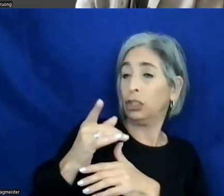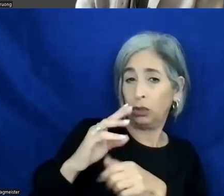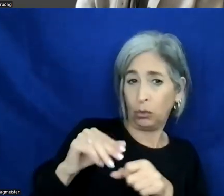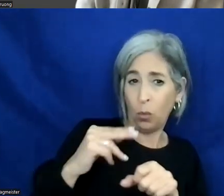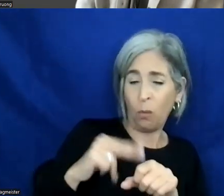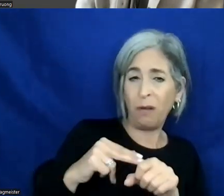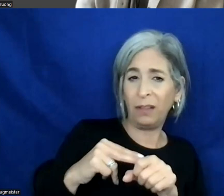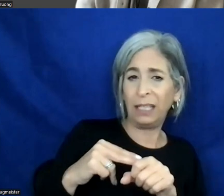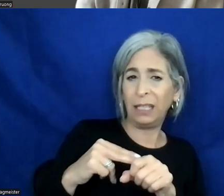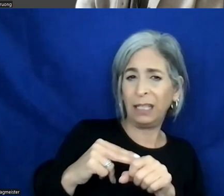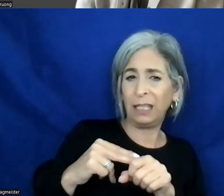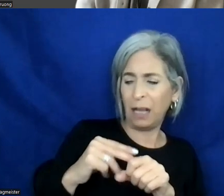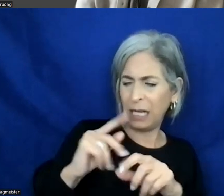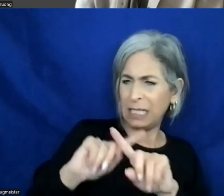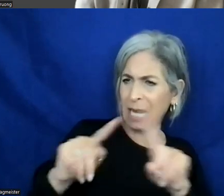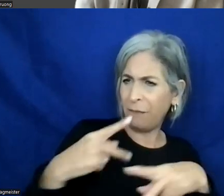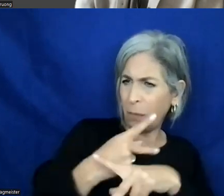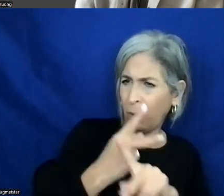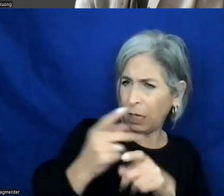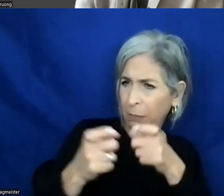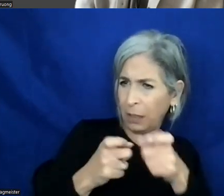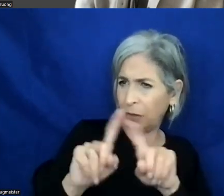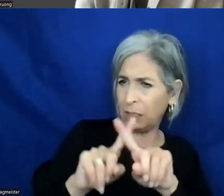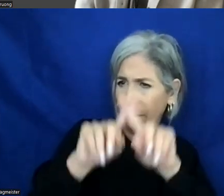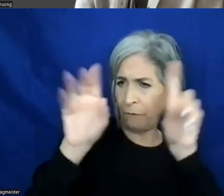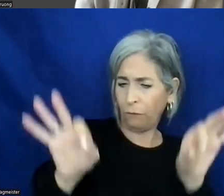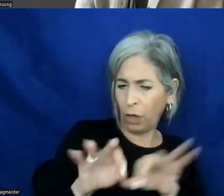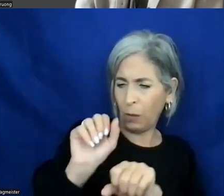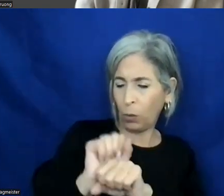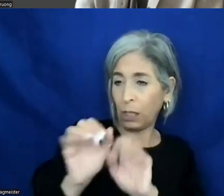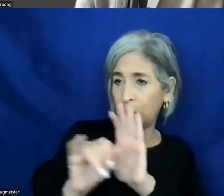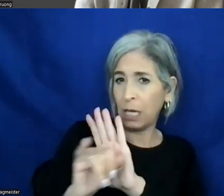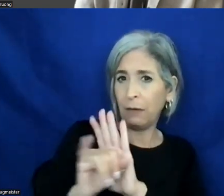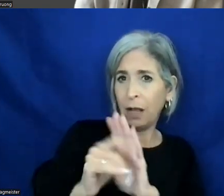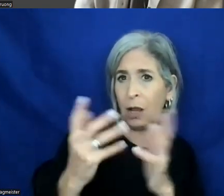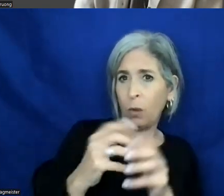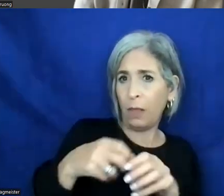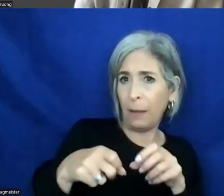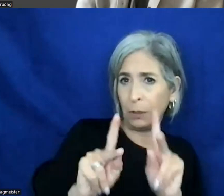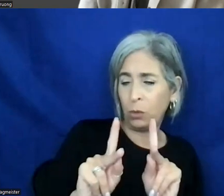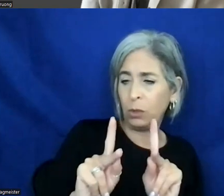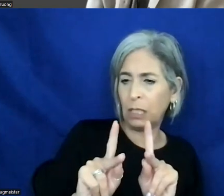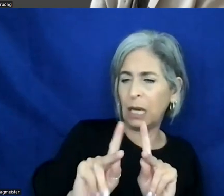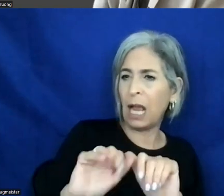different prog management framework, identifying what the opportunity is and how that against